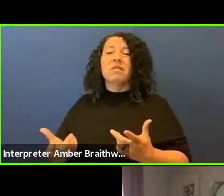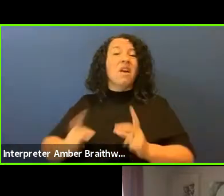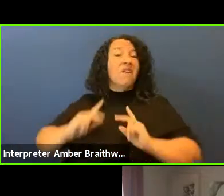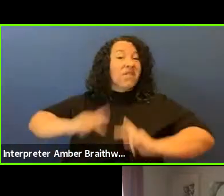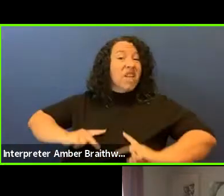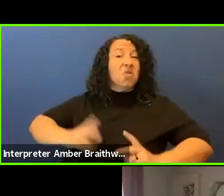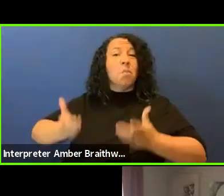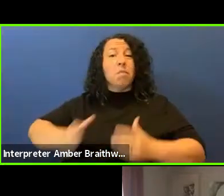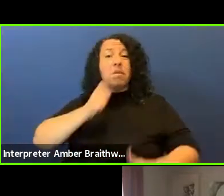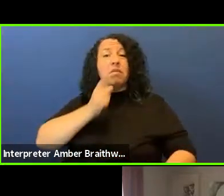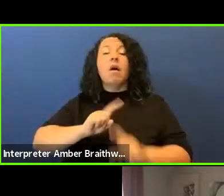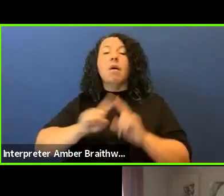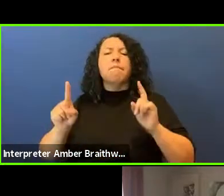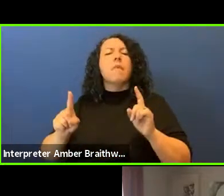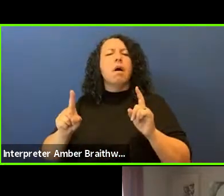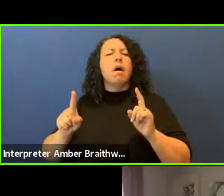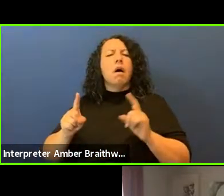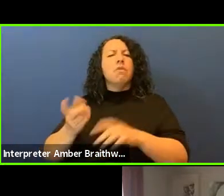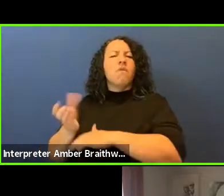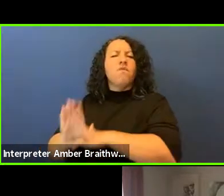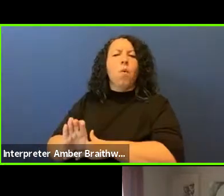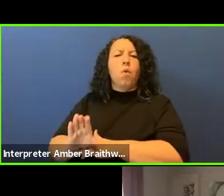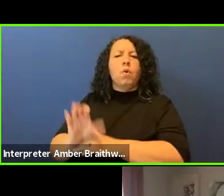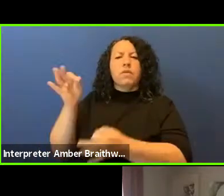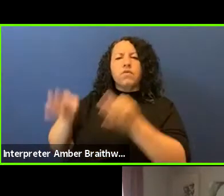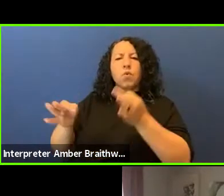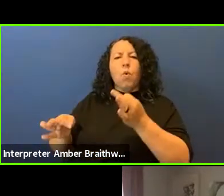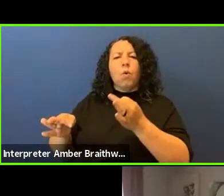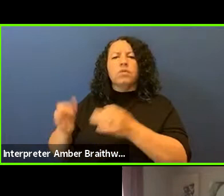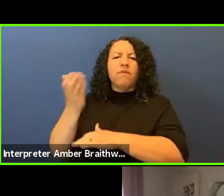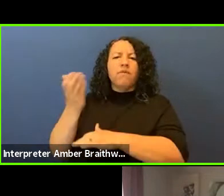but the force of the courts and the law against our leaders.